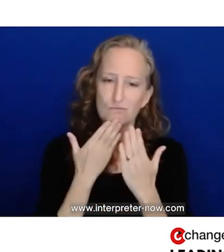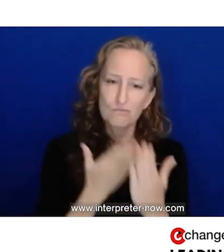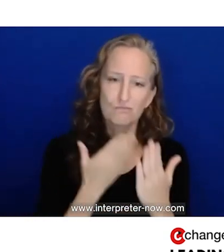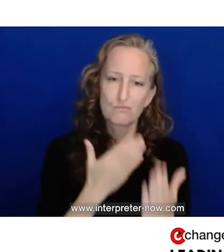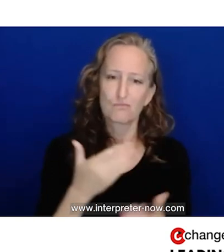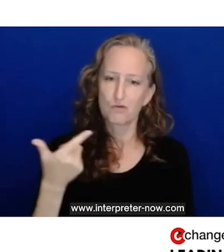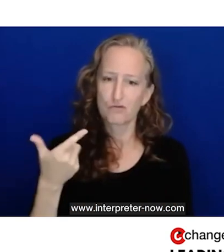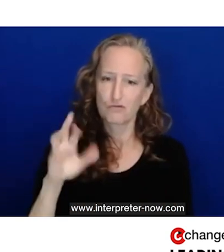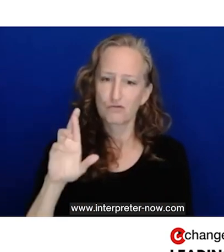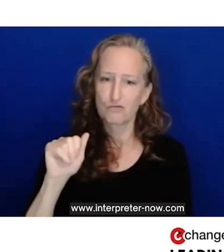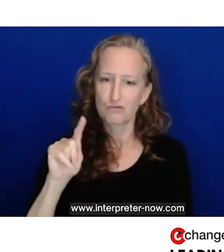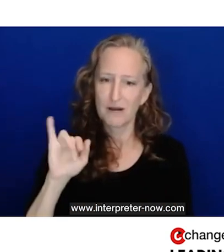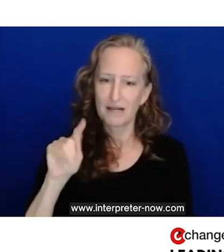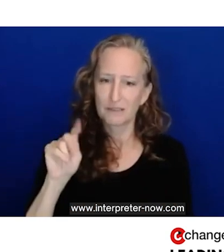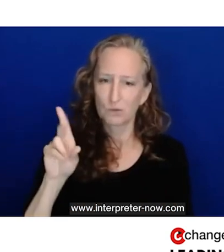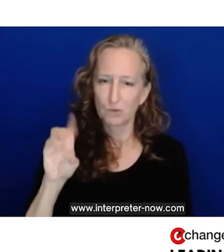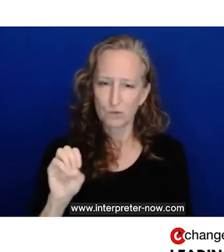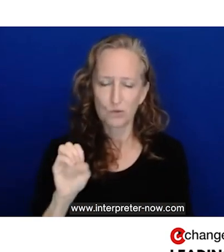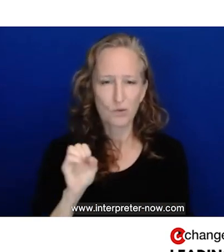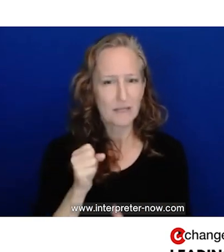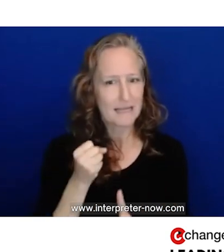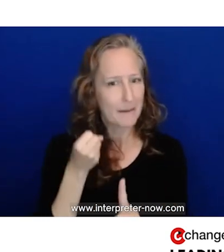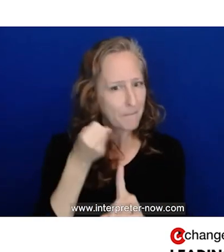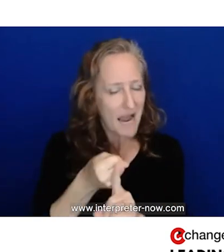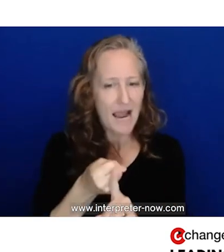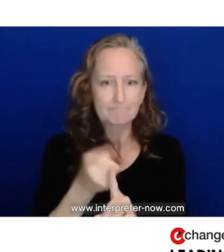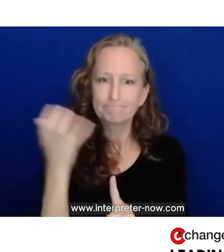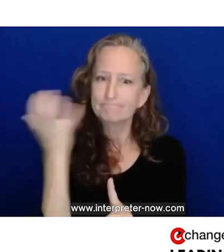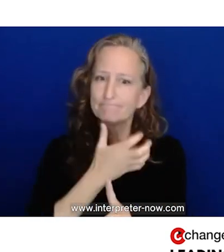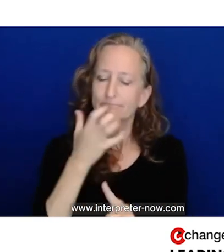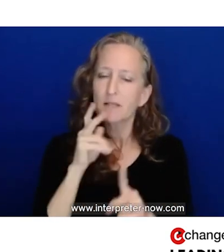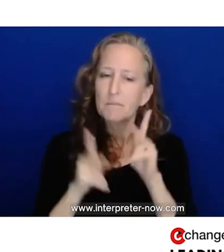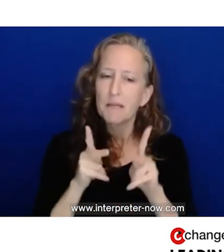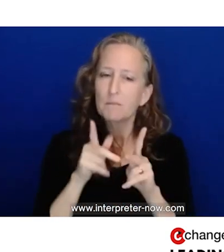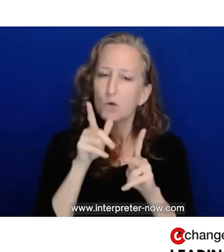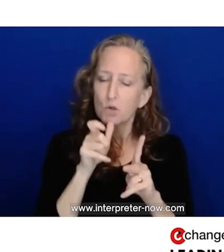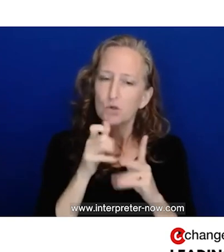at the impact of gratitude. They've noticed that people who have a gratitude practice